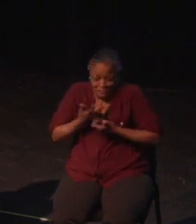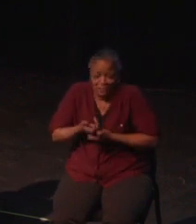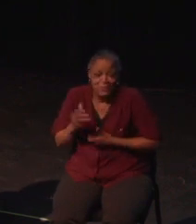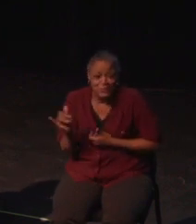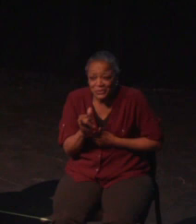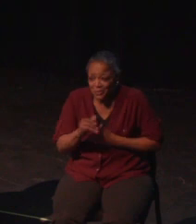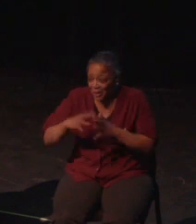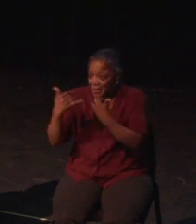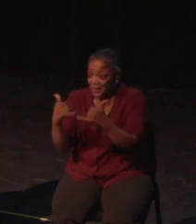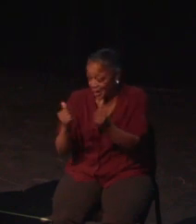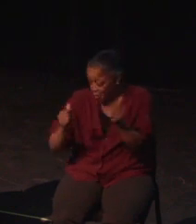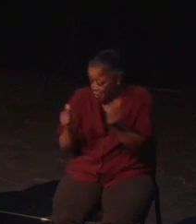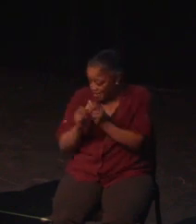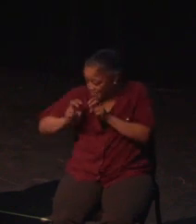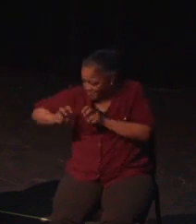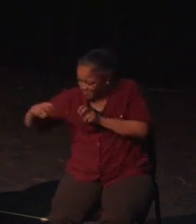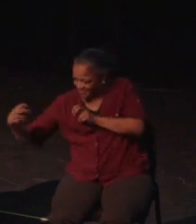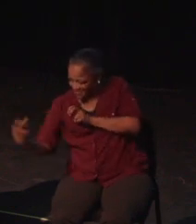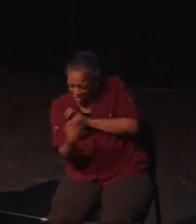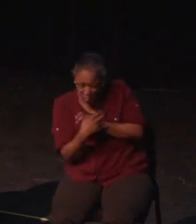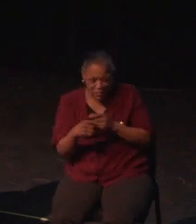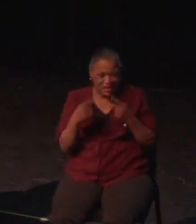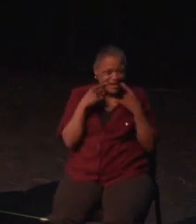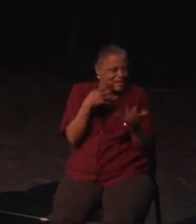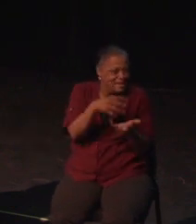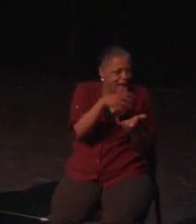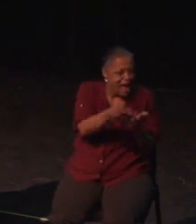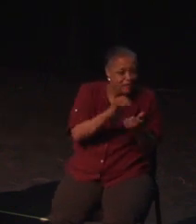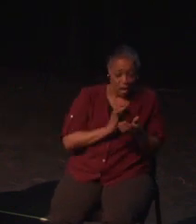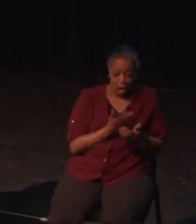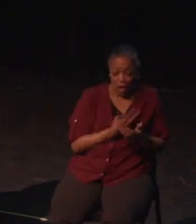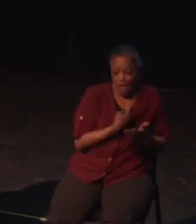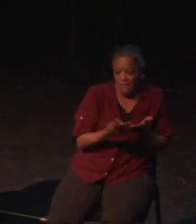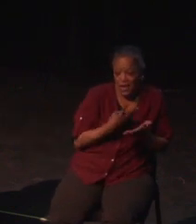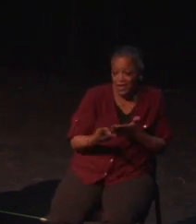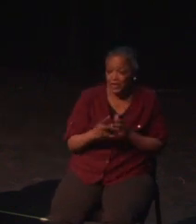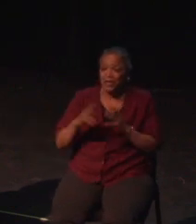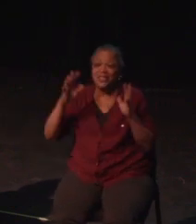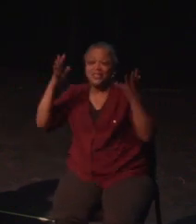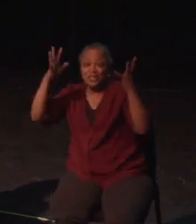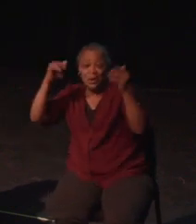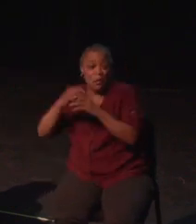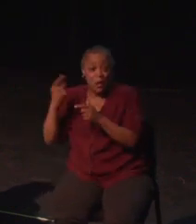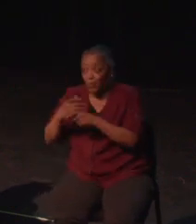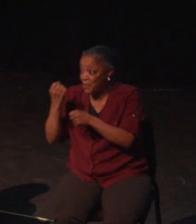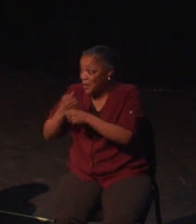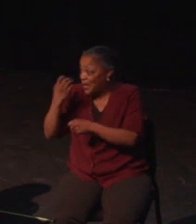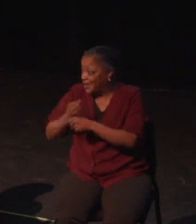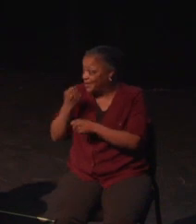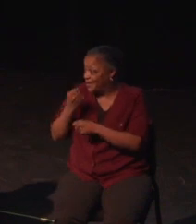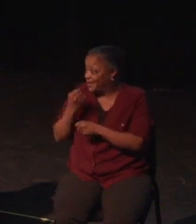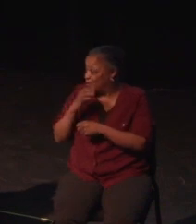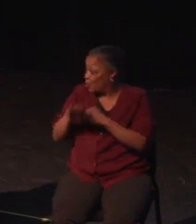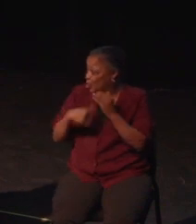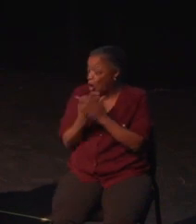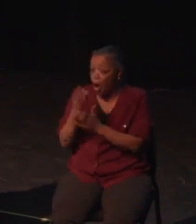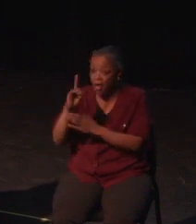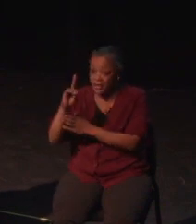too many quests or the map is too cluttered, it's almost like I have no room to think.